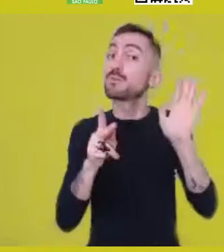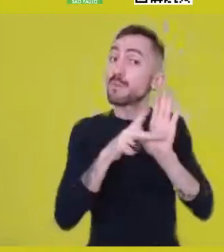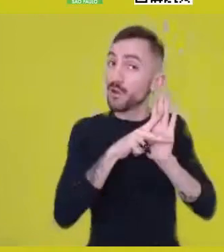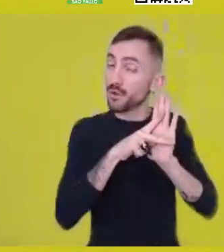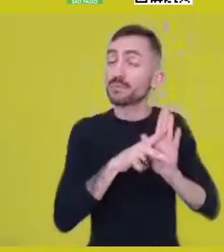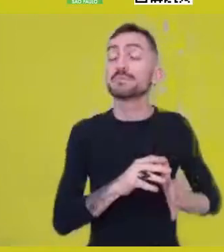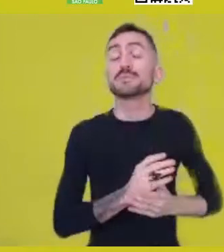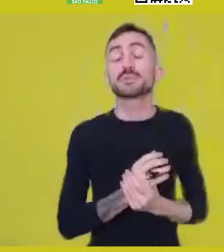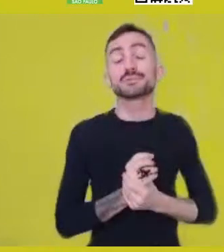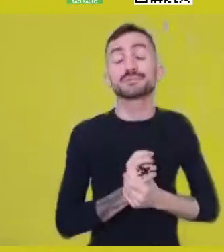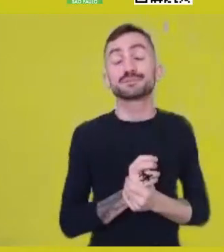See,